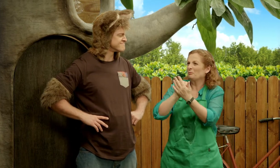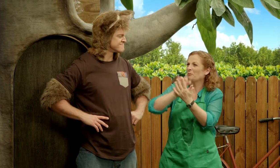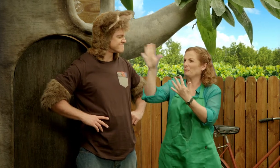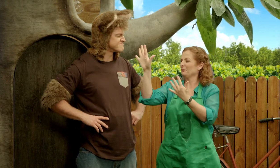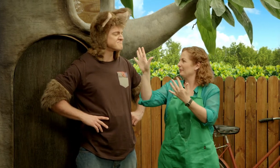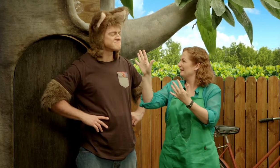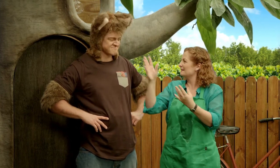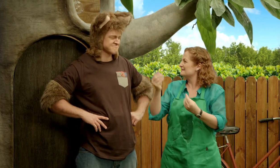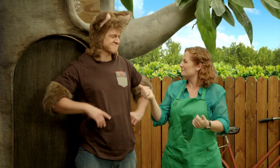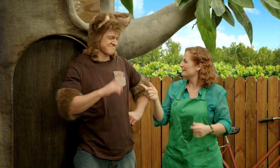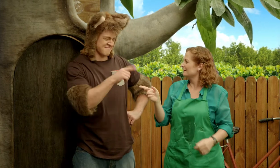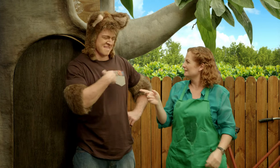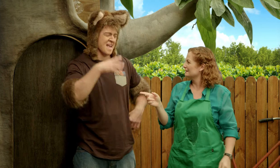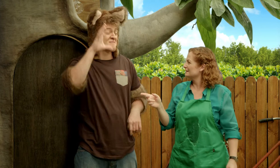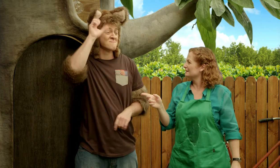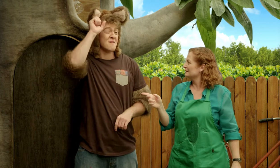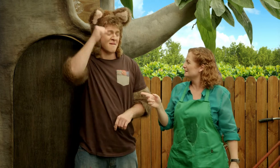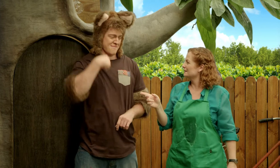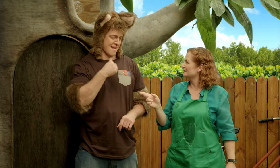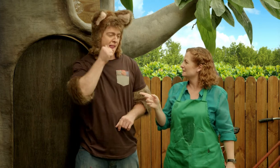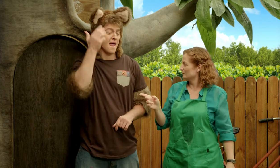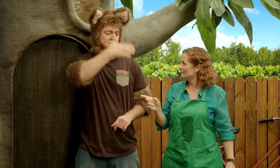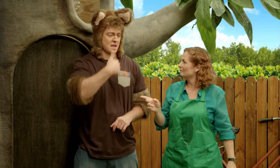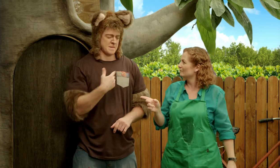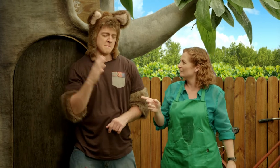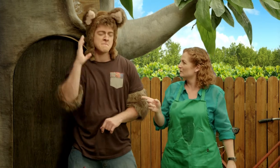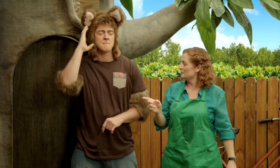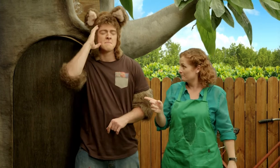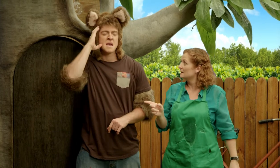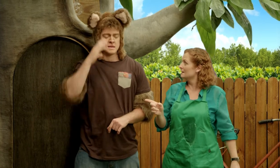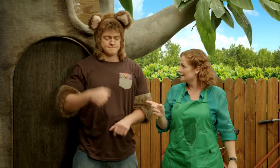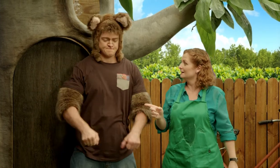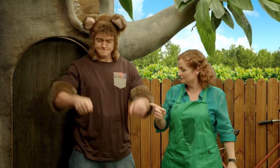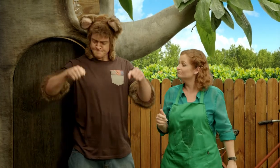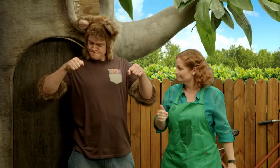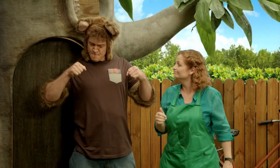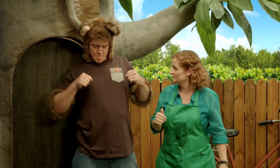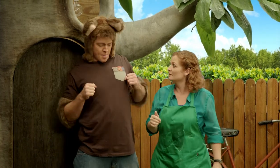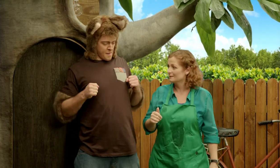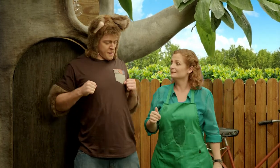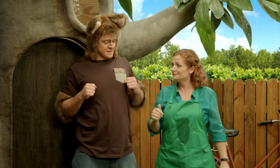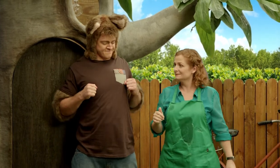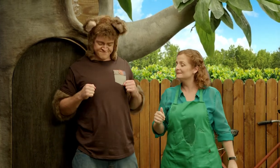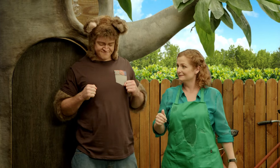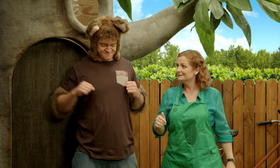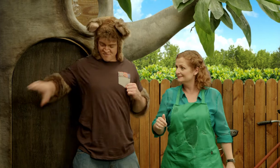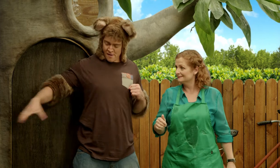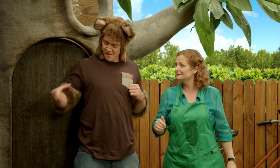Did you get glue on your door, Possum? Ah ha, I remember. Last night I got into my comfy bed,